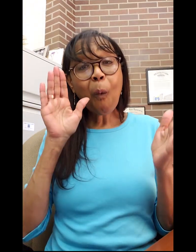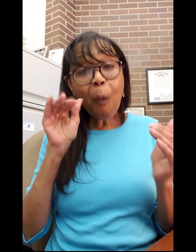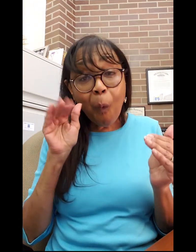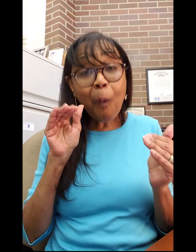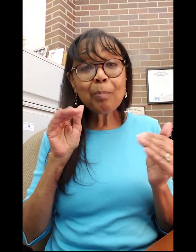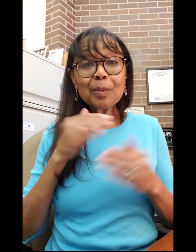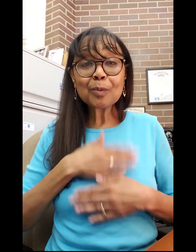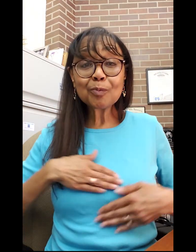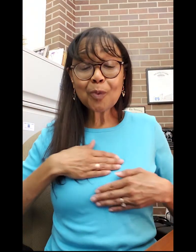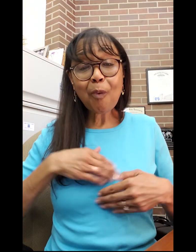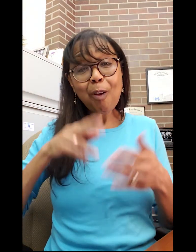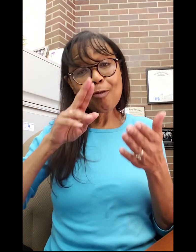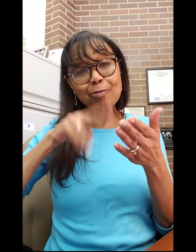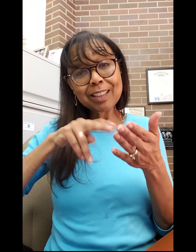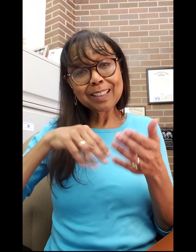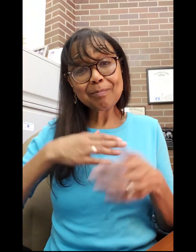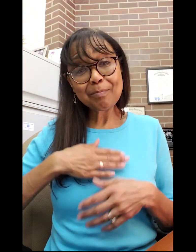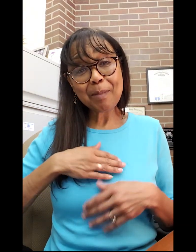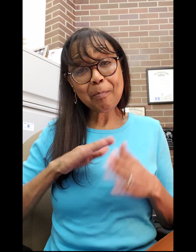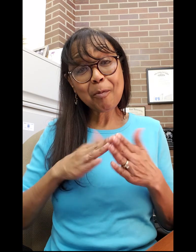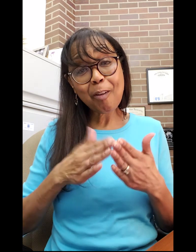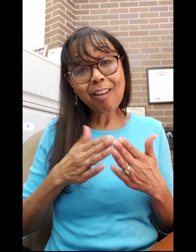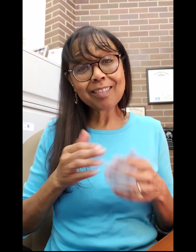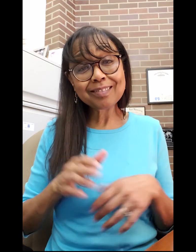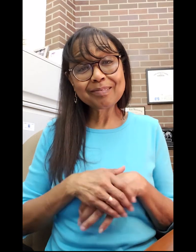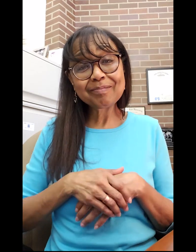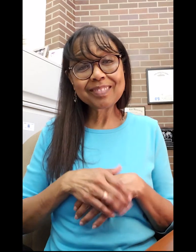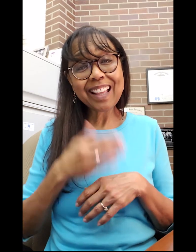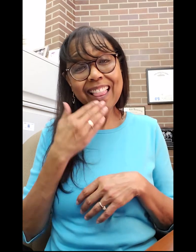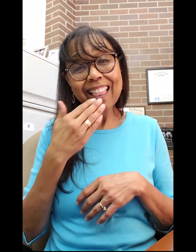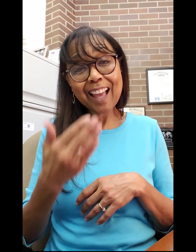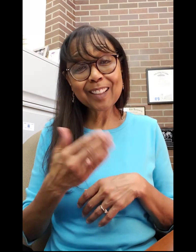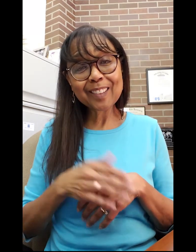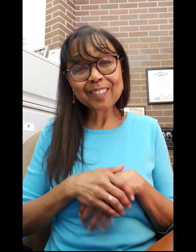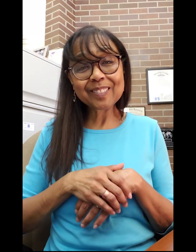So I hope you enjoy reading my book. Thank you, love you all, bye!